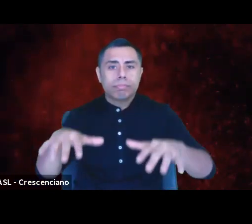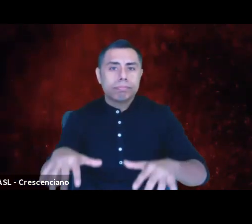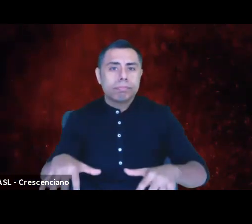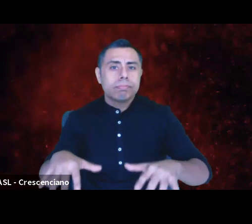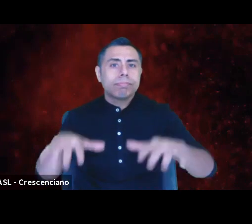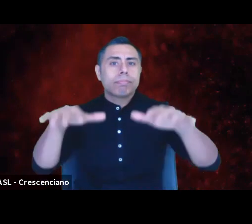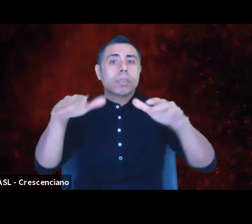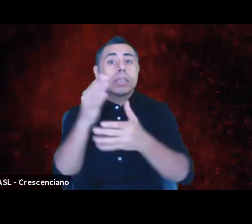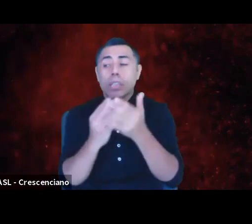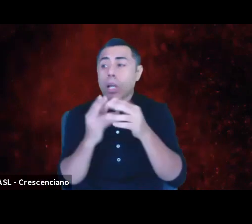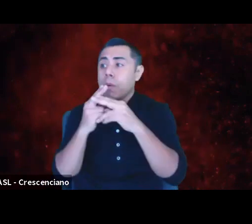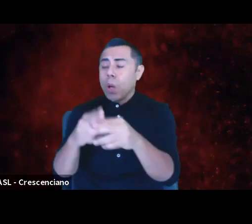Some call them death.